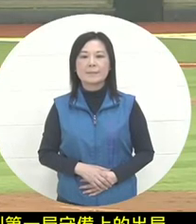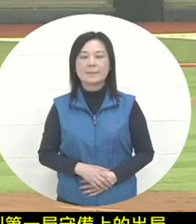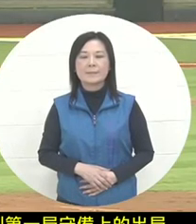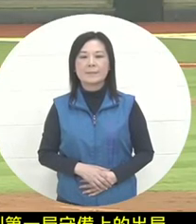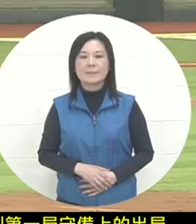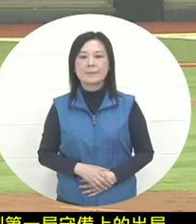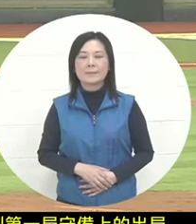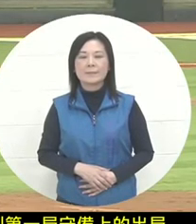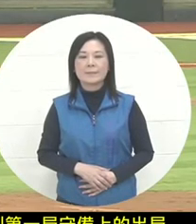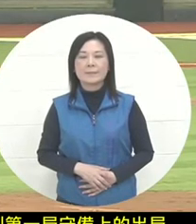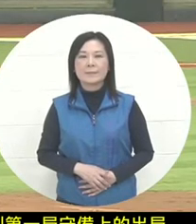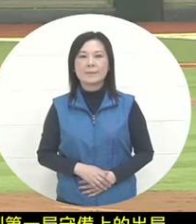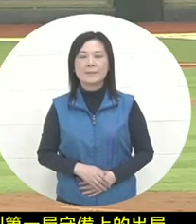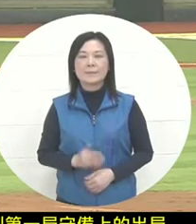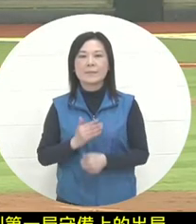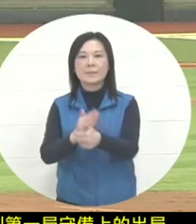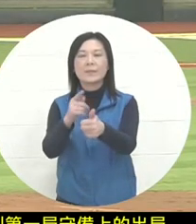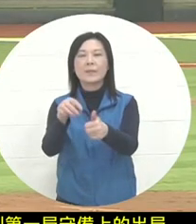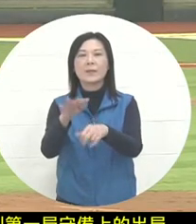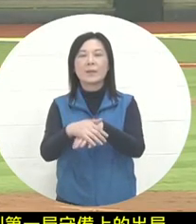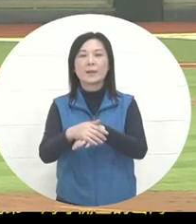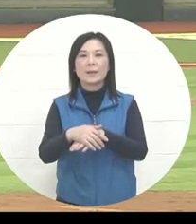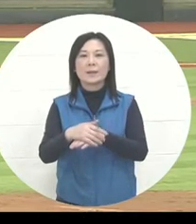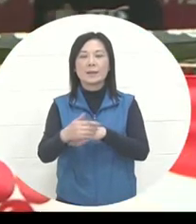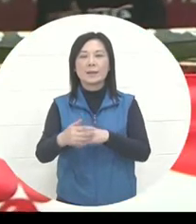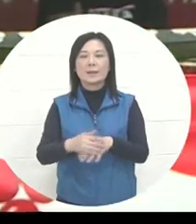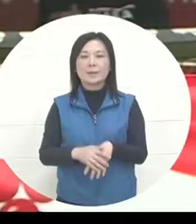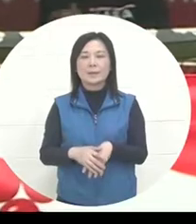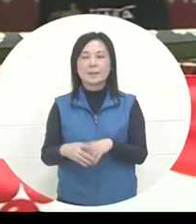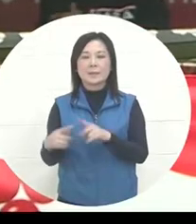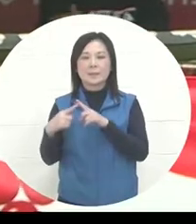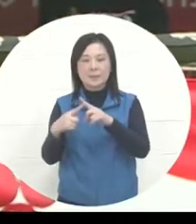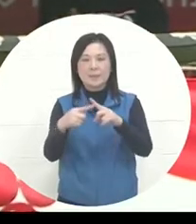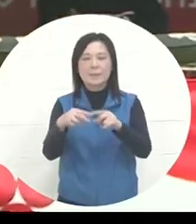in the first inning. After one out, they came on to attack. Xue Pei